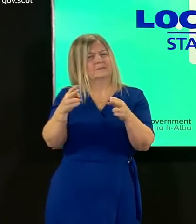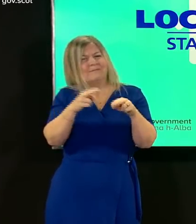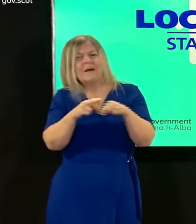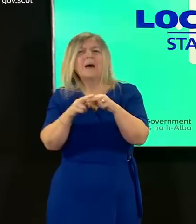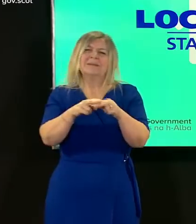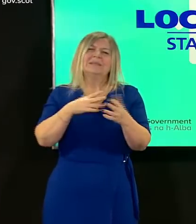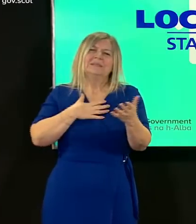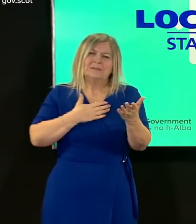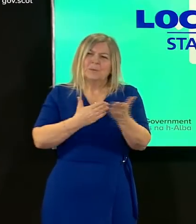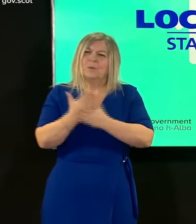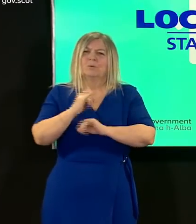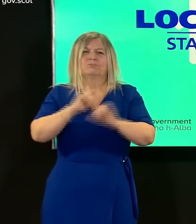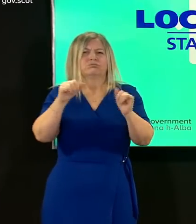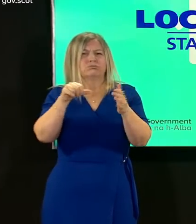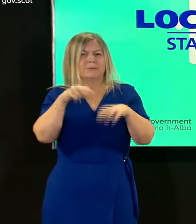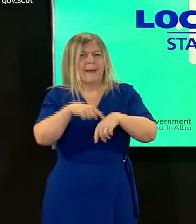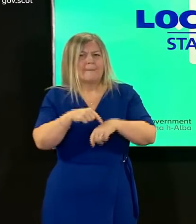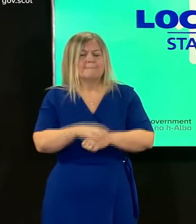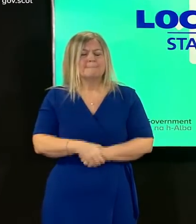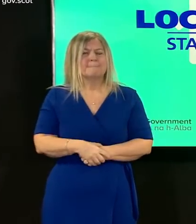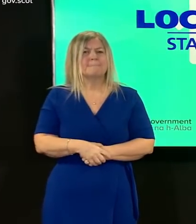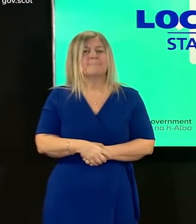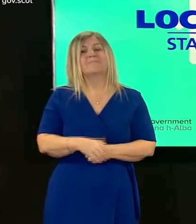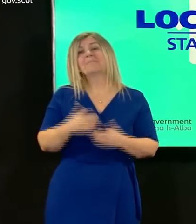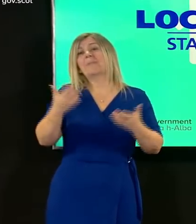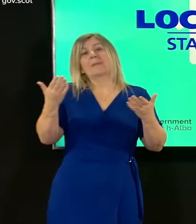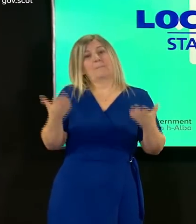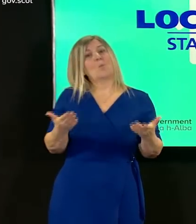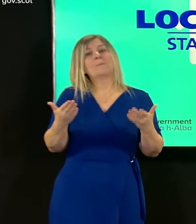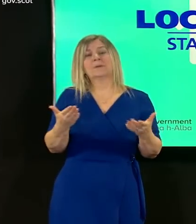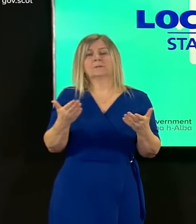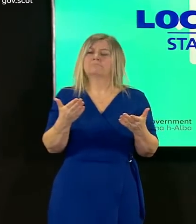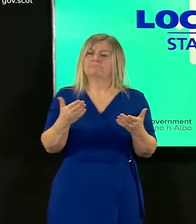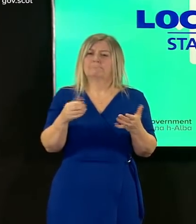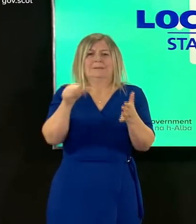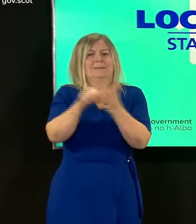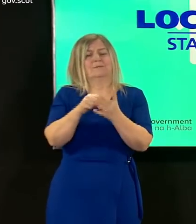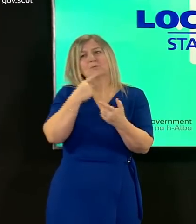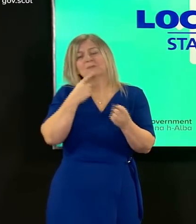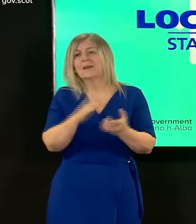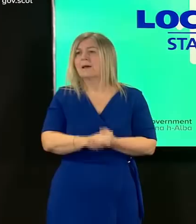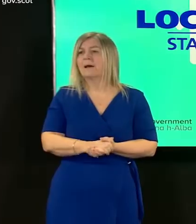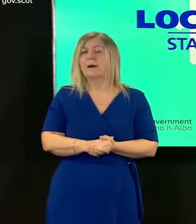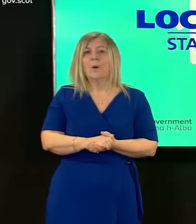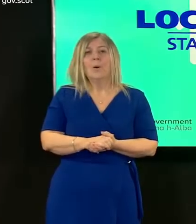for the moment it is impossible to adequately express how grateful i am for everything